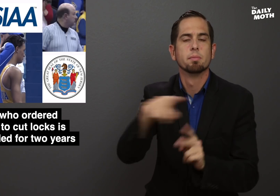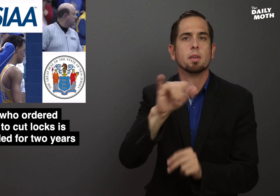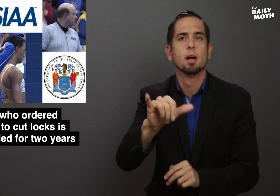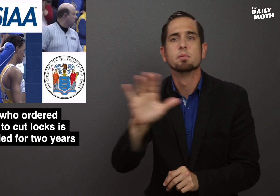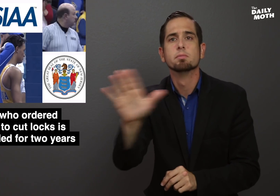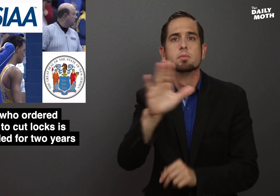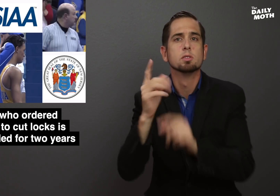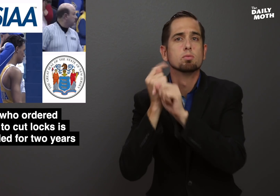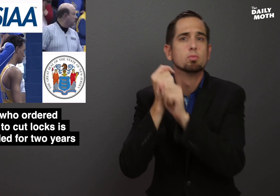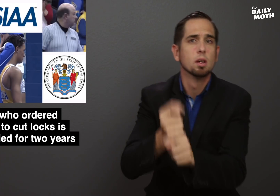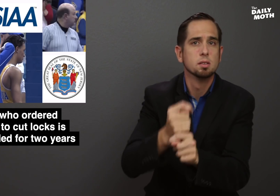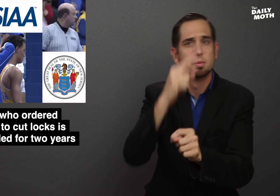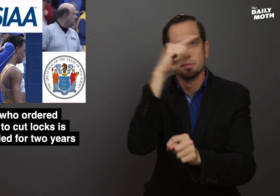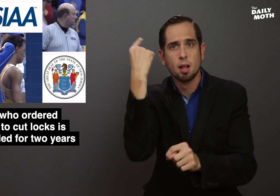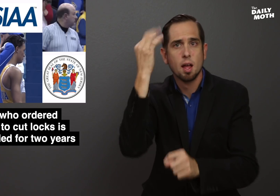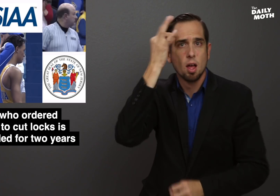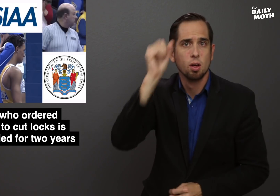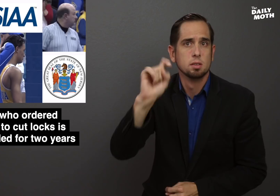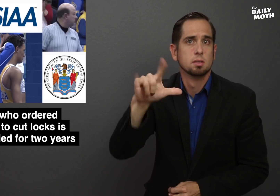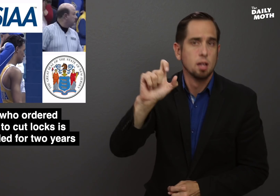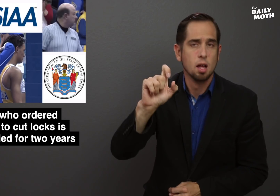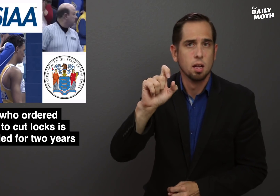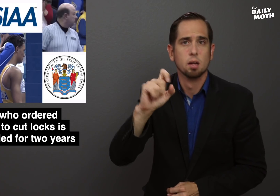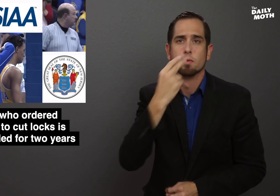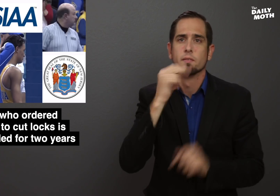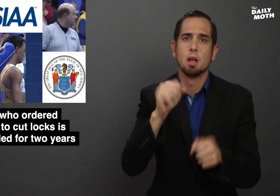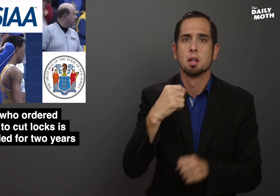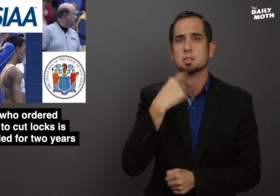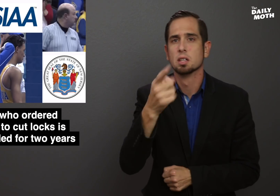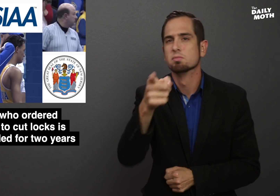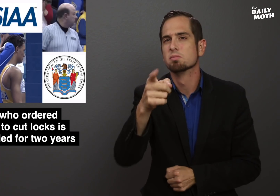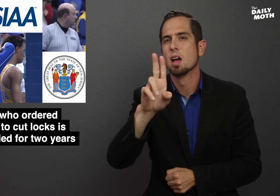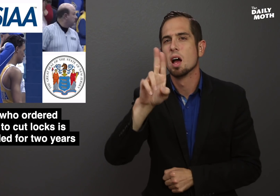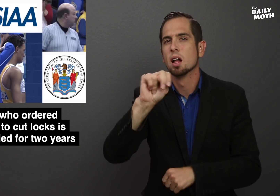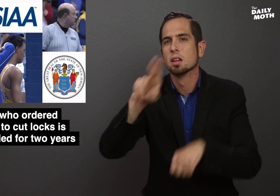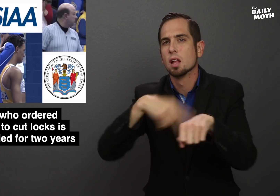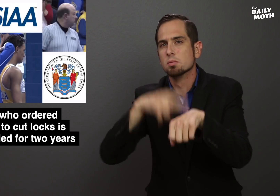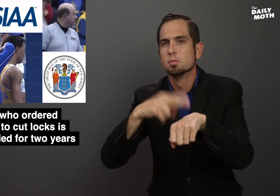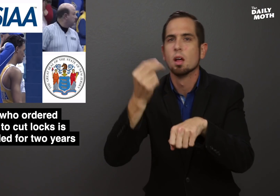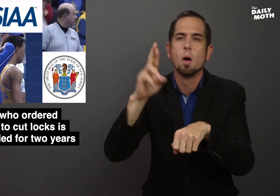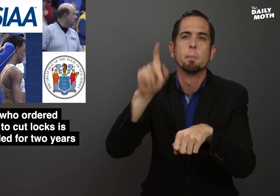a traditionally black hairstyle was "unnatural"